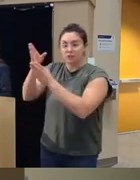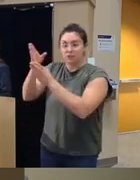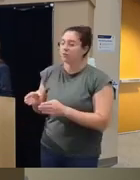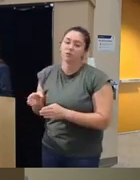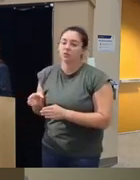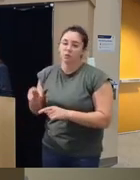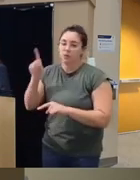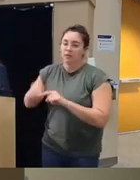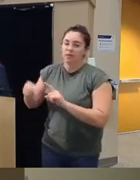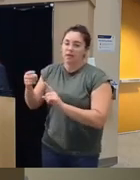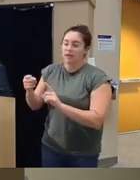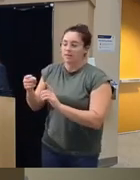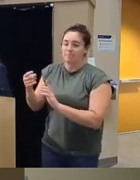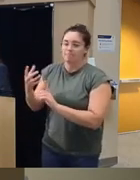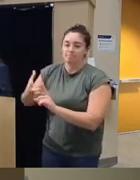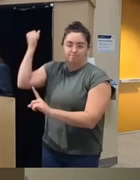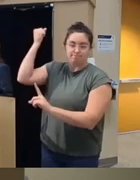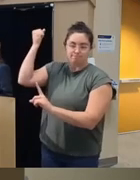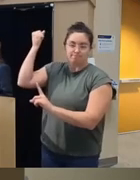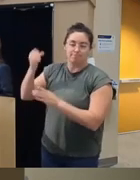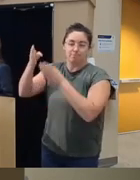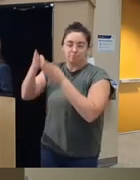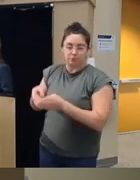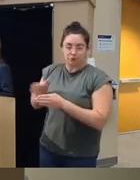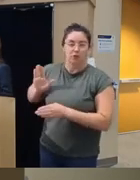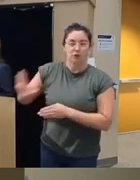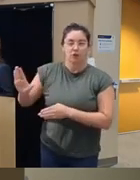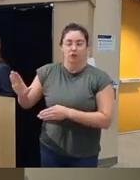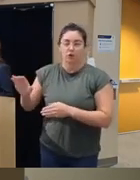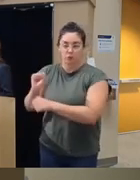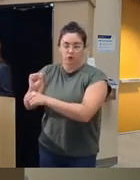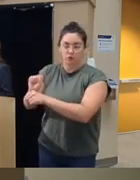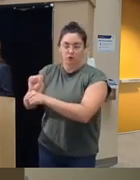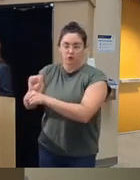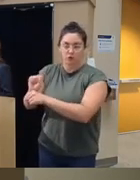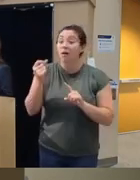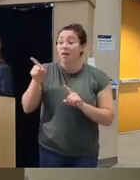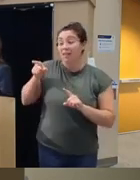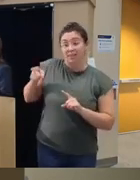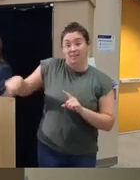take the human out of the equation but I feel like clinicians need tools like that they can